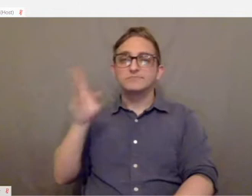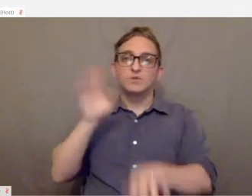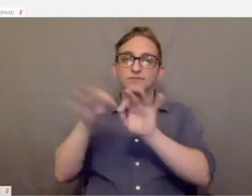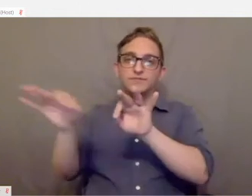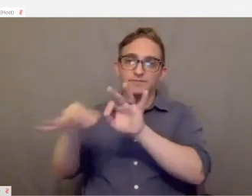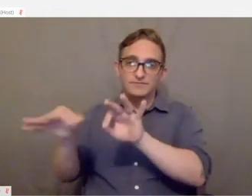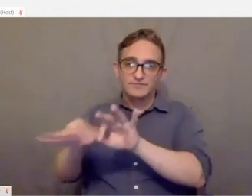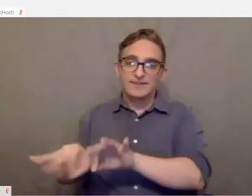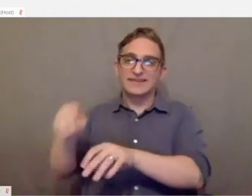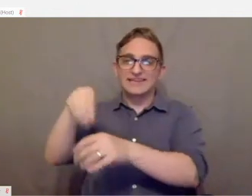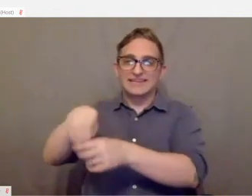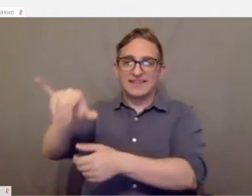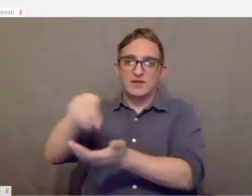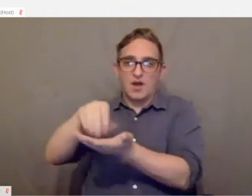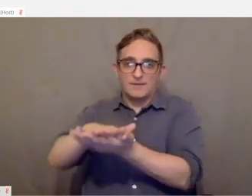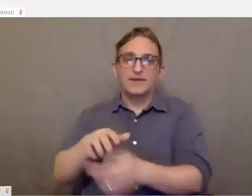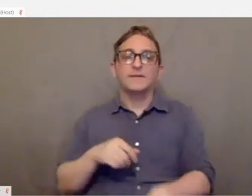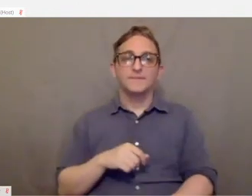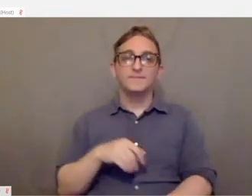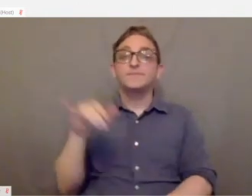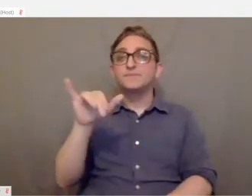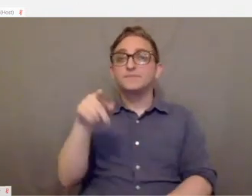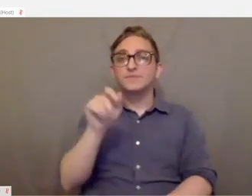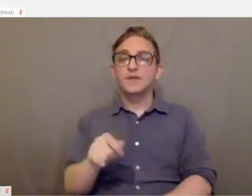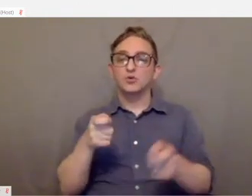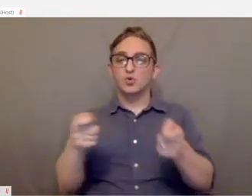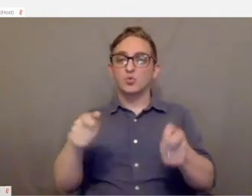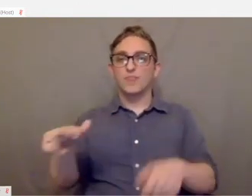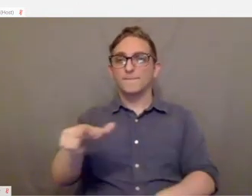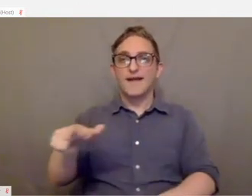want in the document. You can control your mouse using dragon naturally speaking.